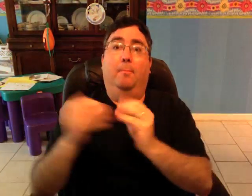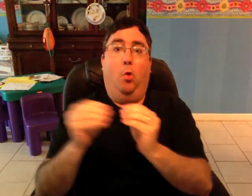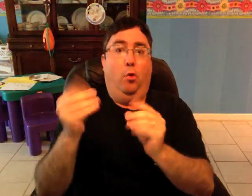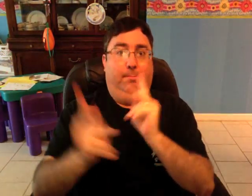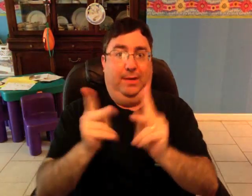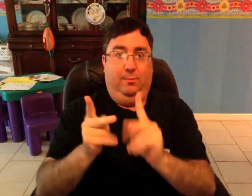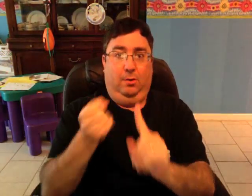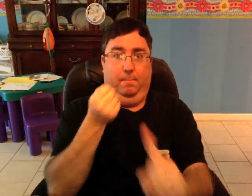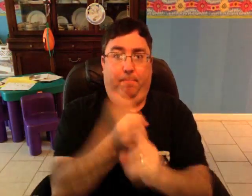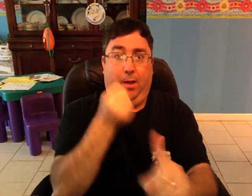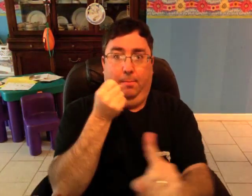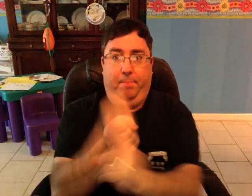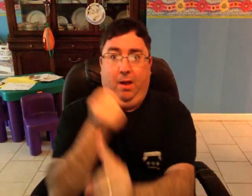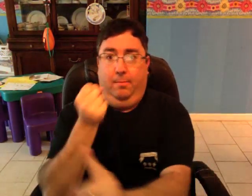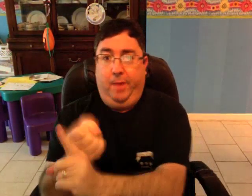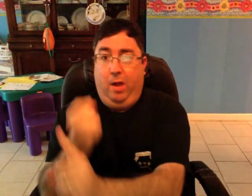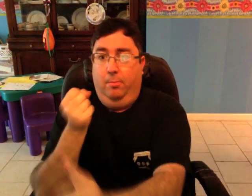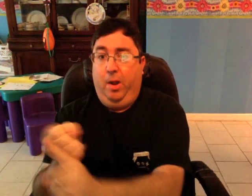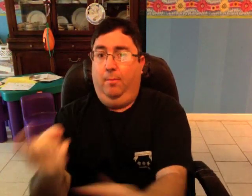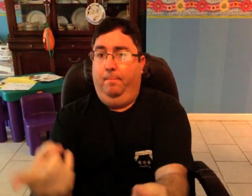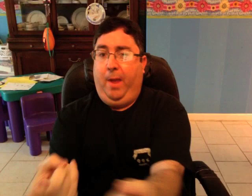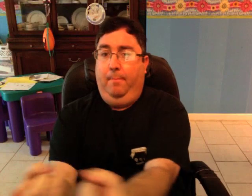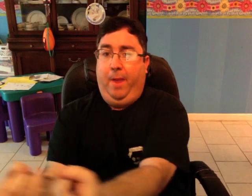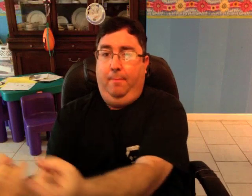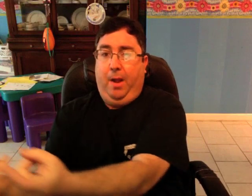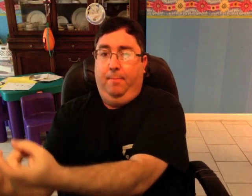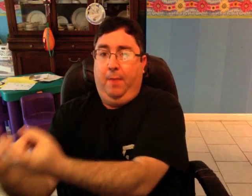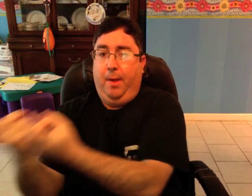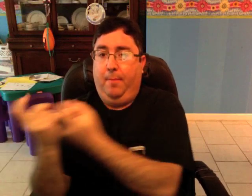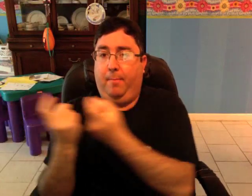in order to find more people to potentially implant (sales).